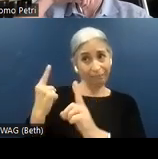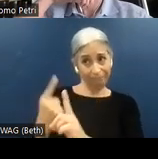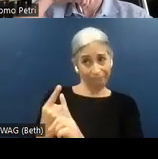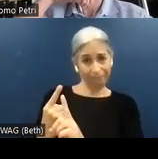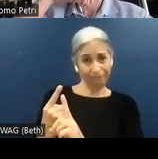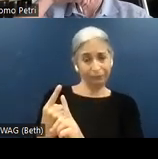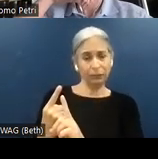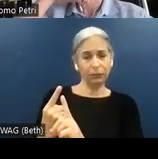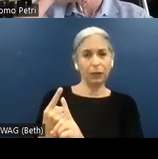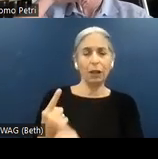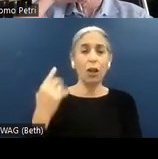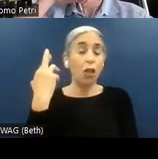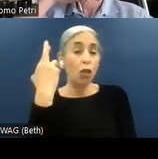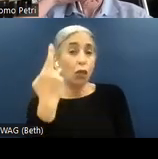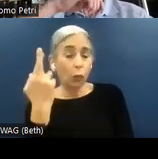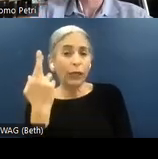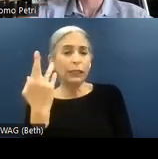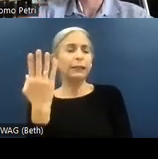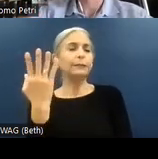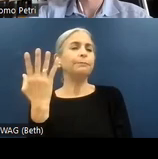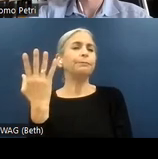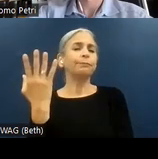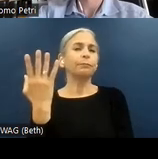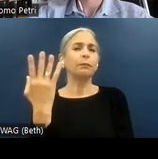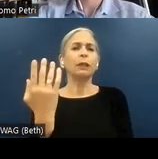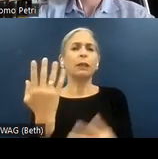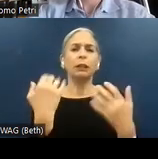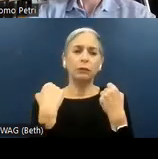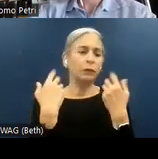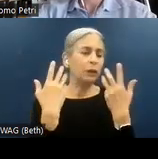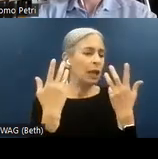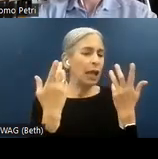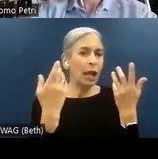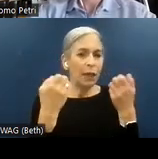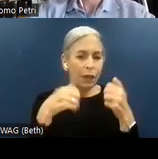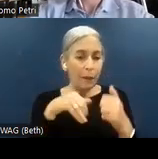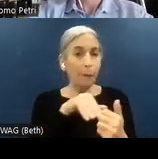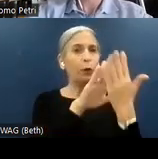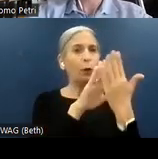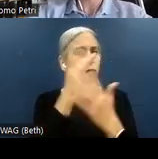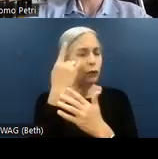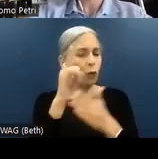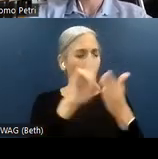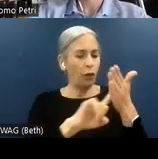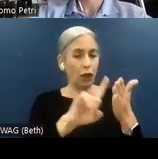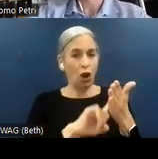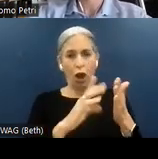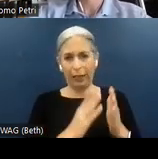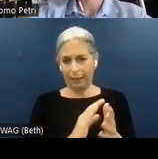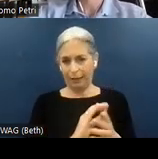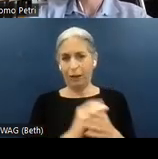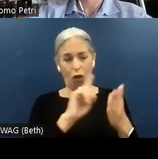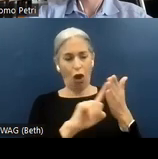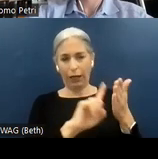Because the reason drives, in many cases, the approach for the audit. Do I need a quantitative